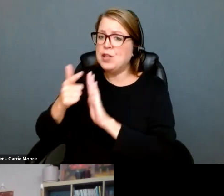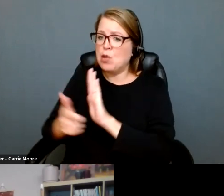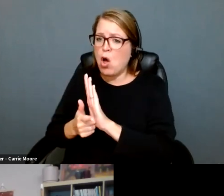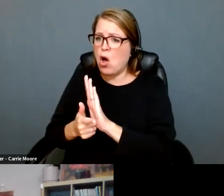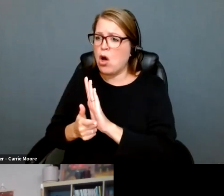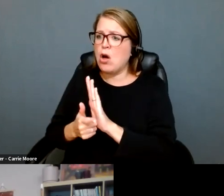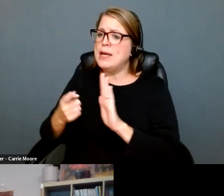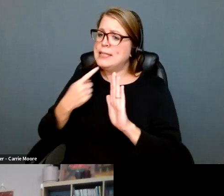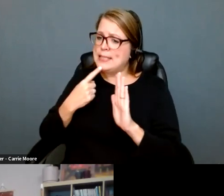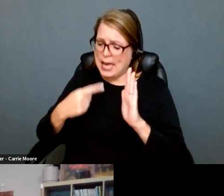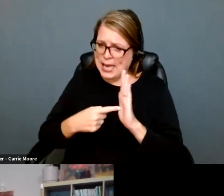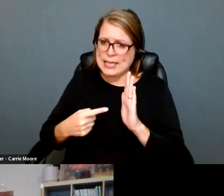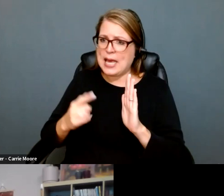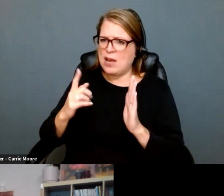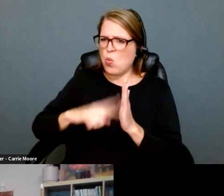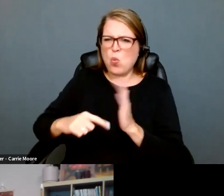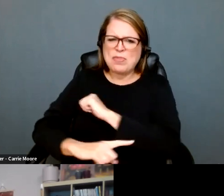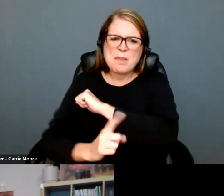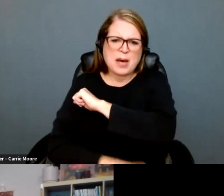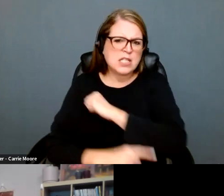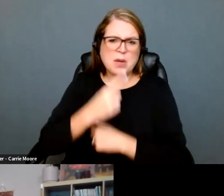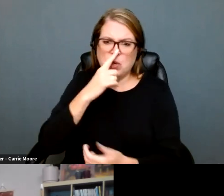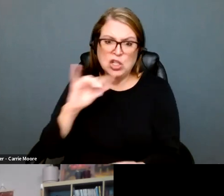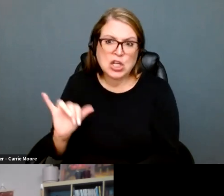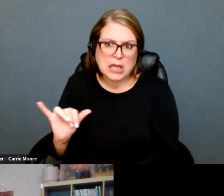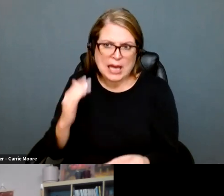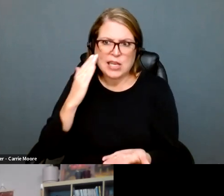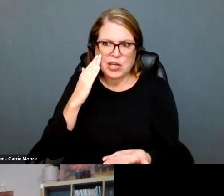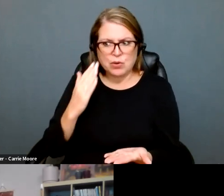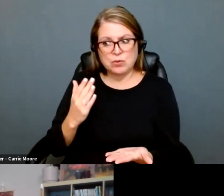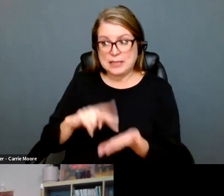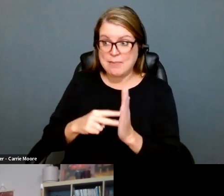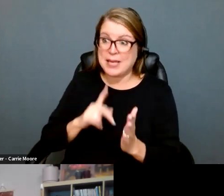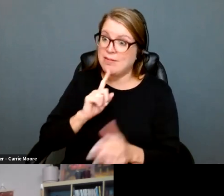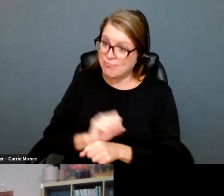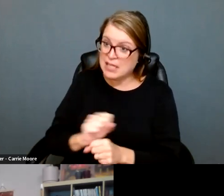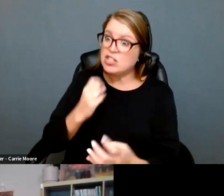and what is going to land them in jail for five years or